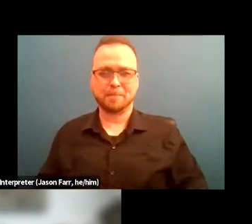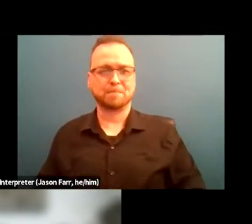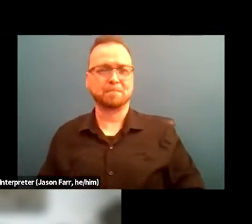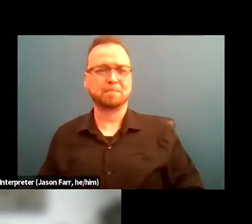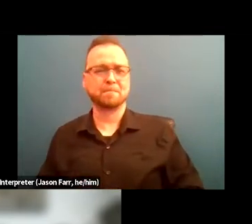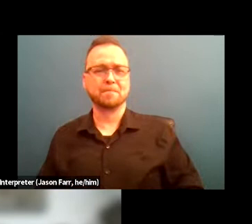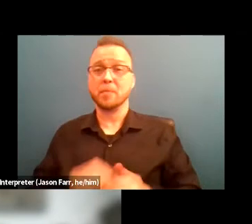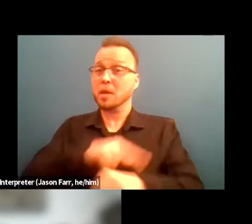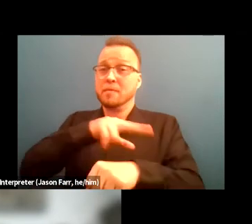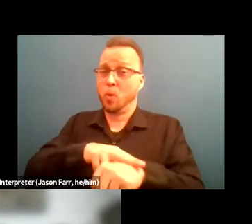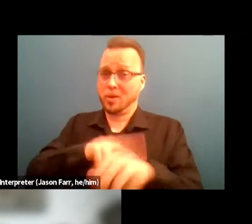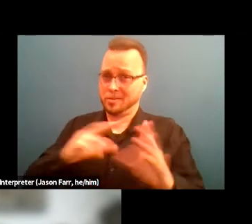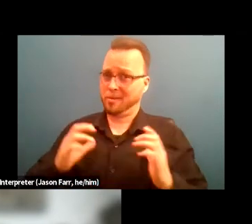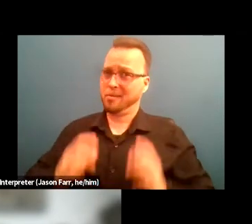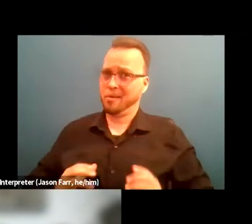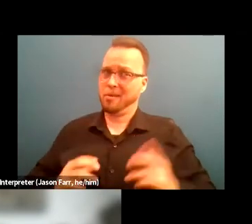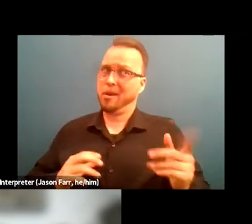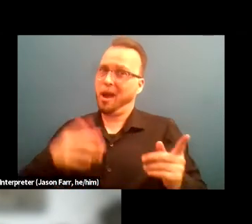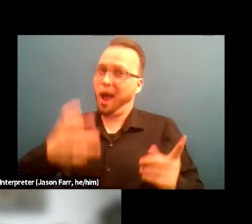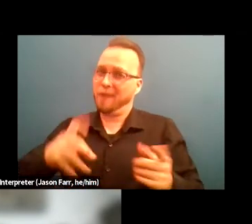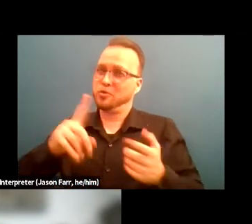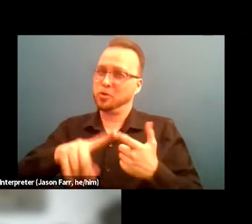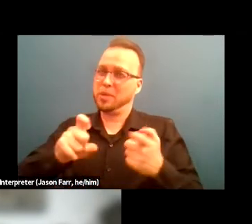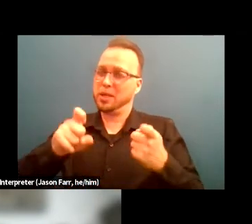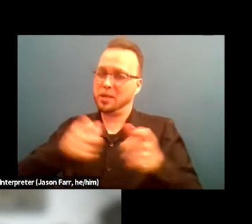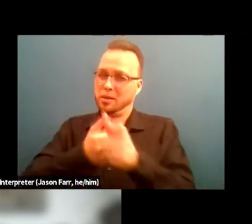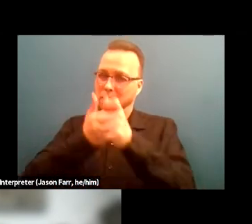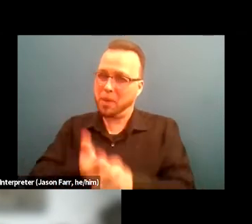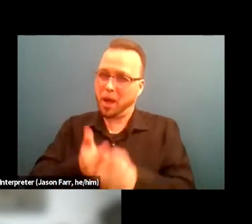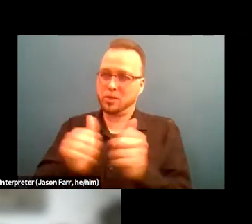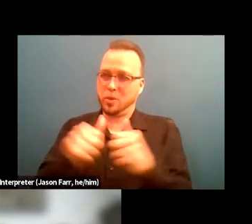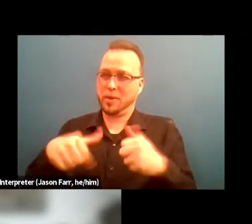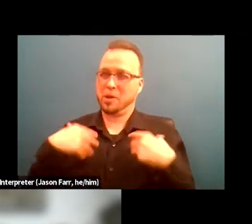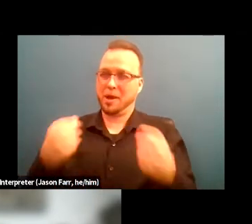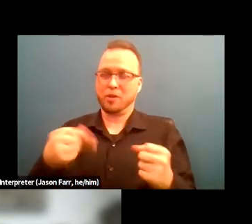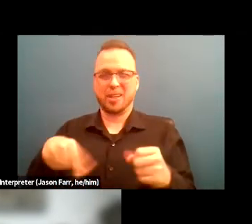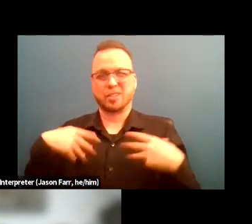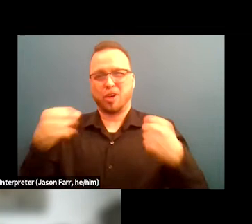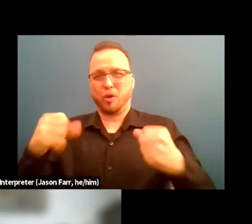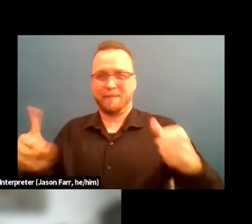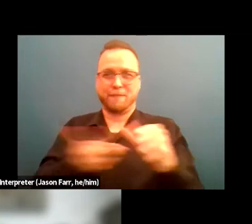Of course the client has to be in compliance with recovery is recovery first models here. Anything you put before your recovery,